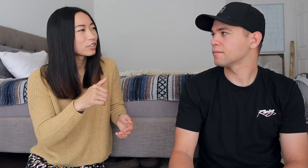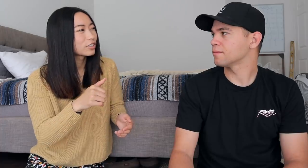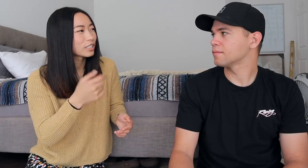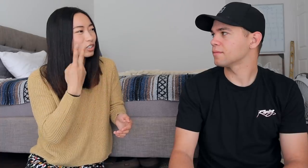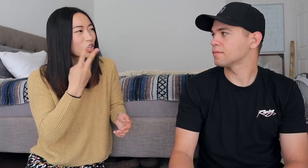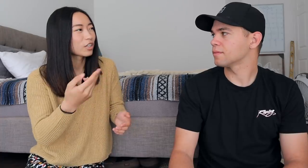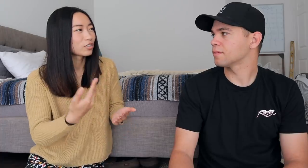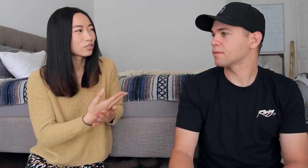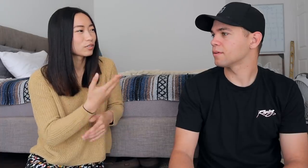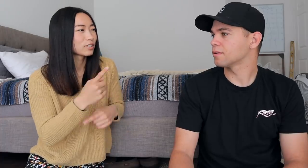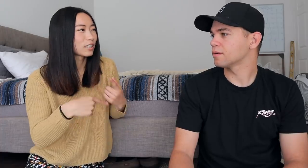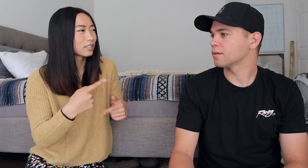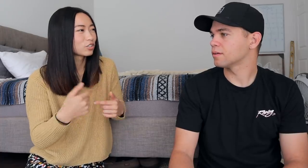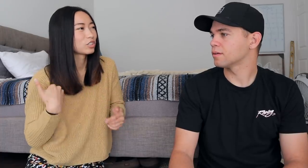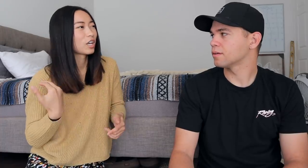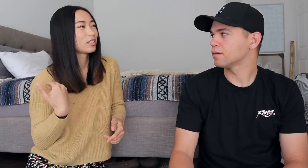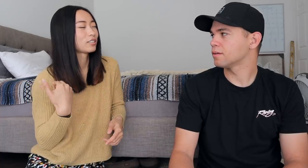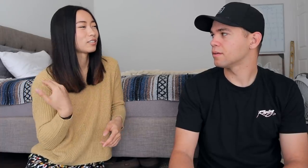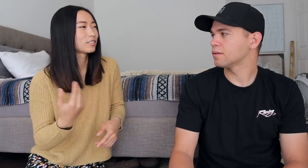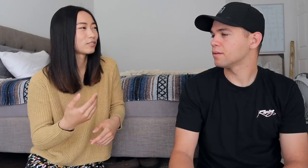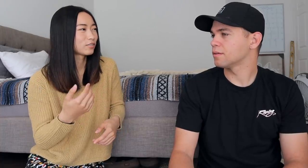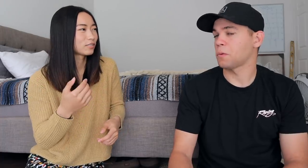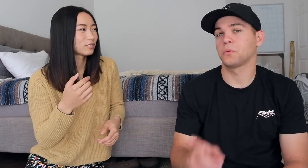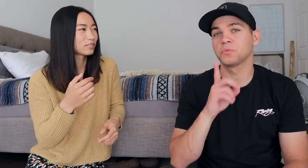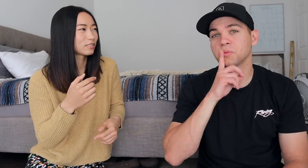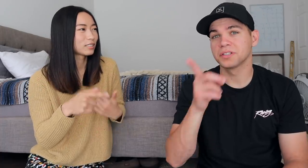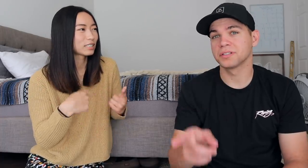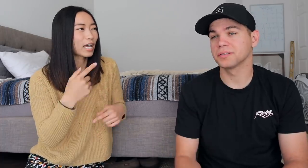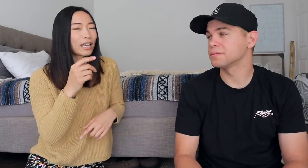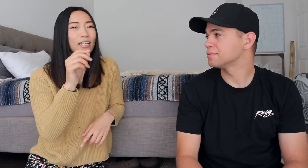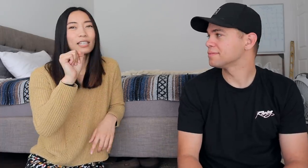That young girl. I saw her sign this really?